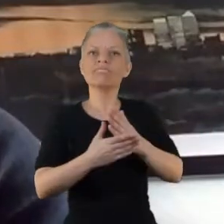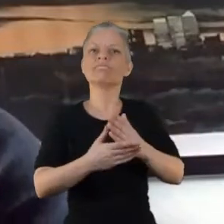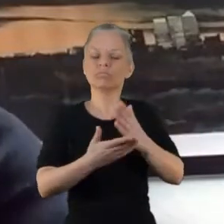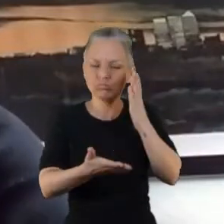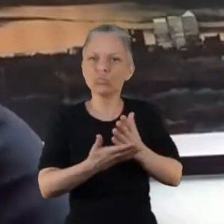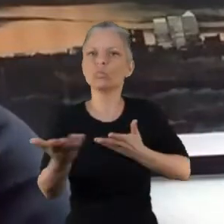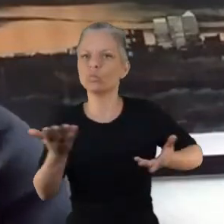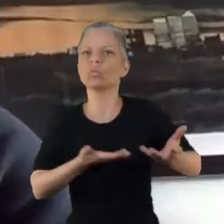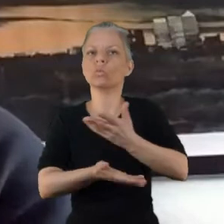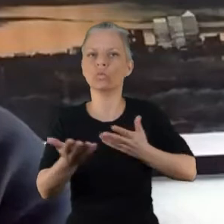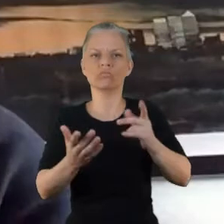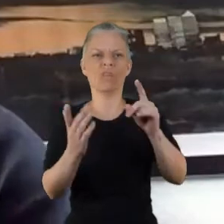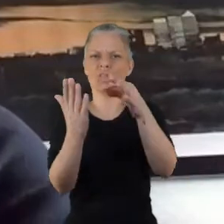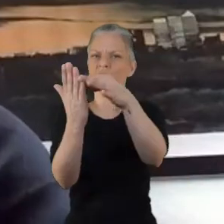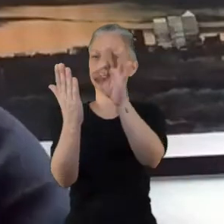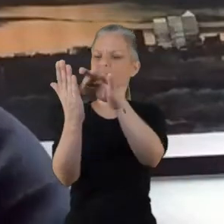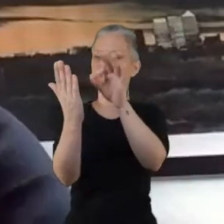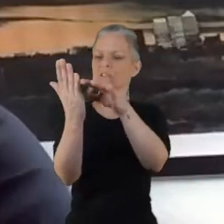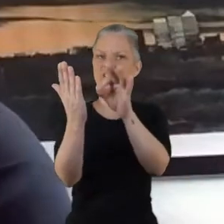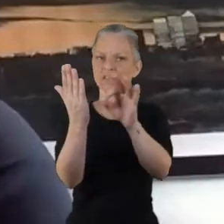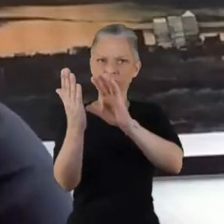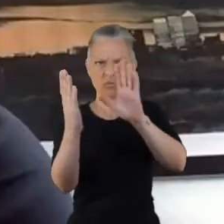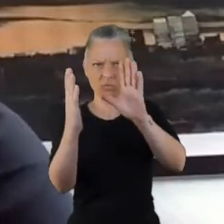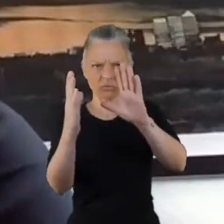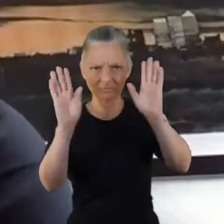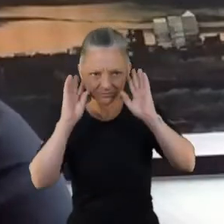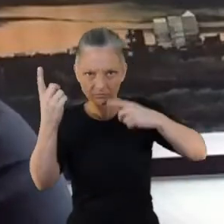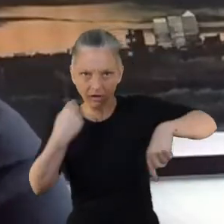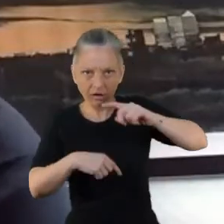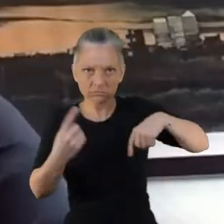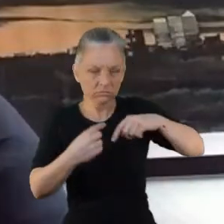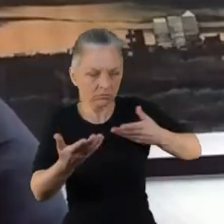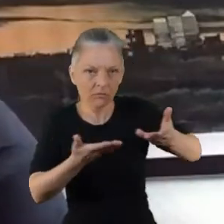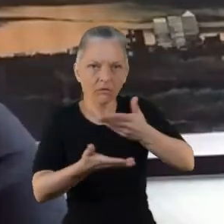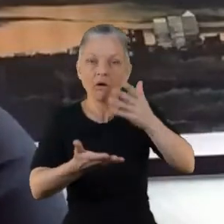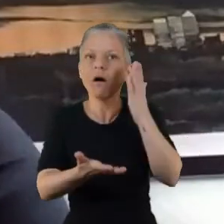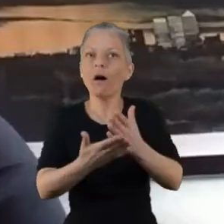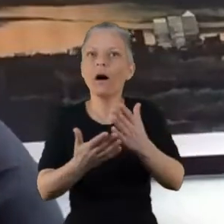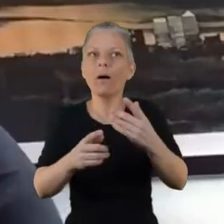on rather than just been ticking boxes or or that kind of thing.